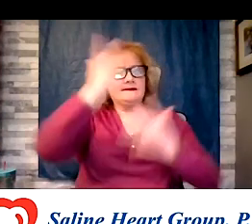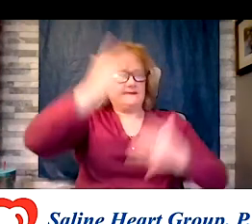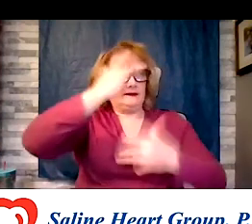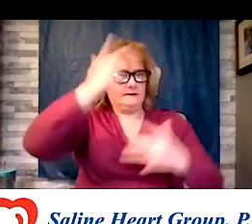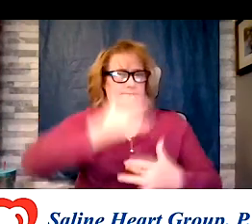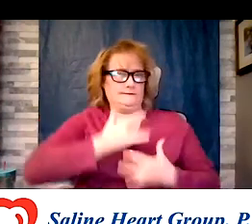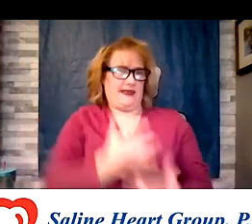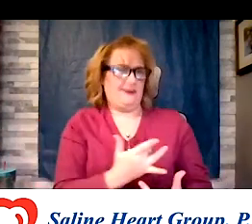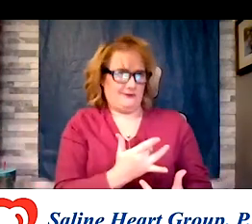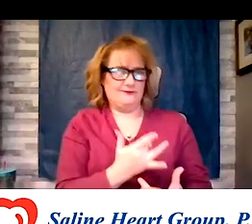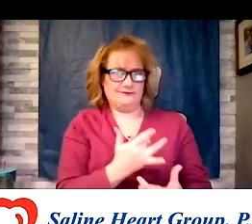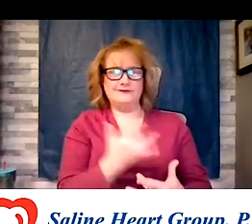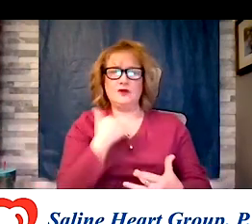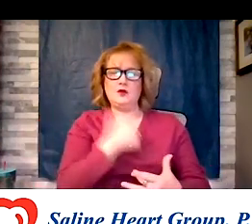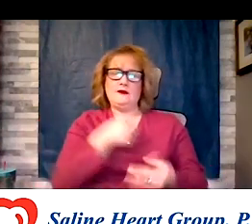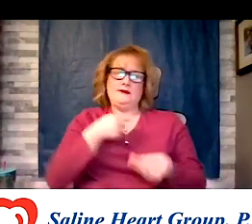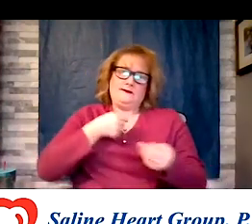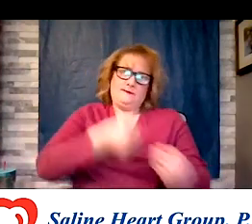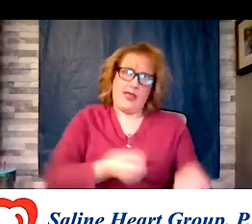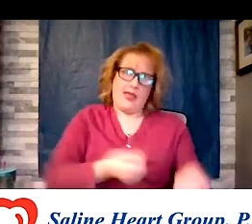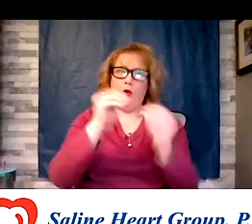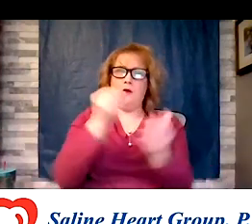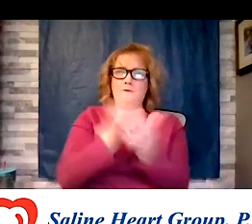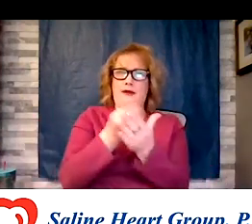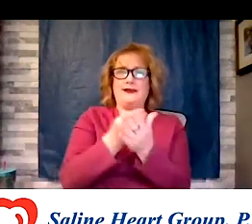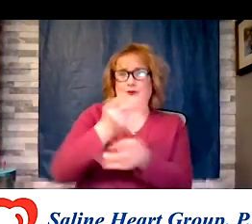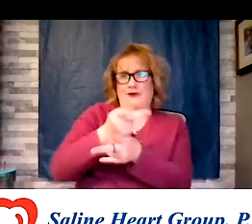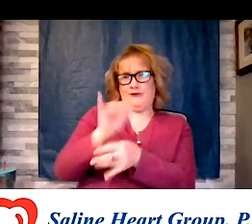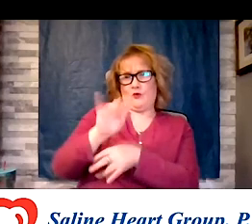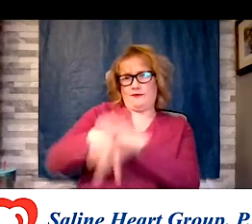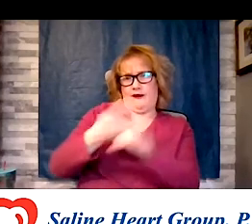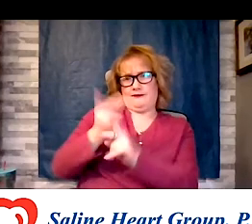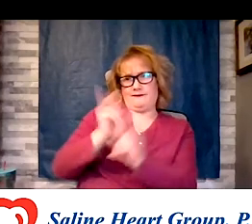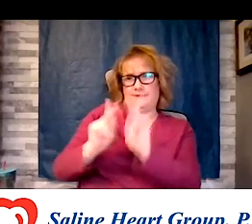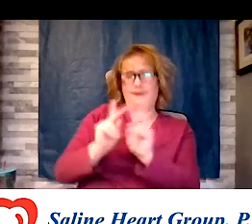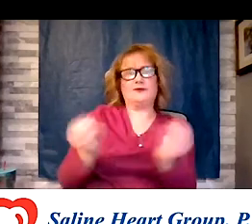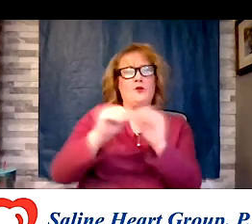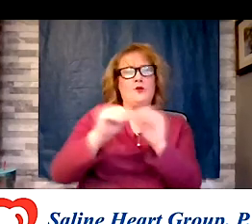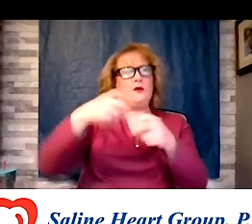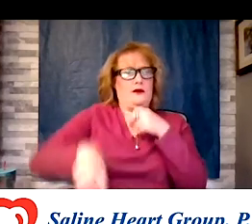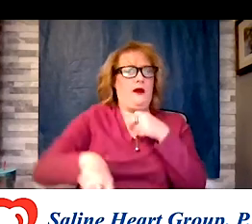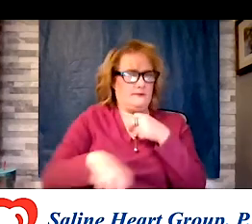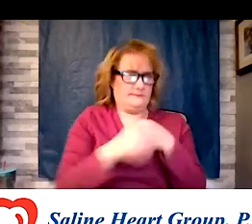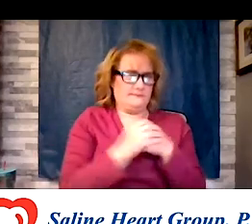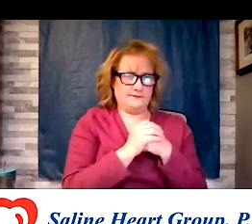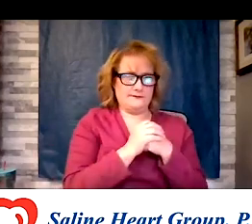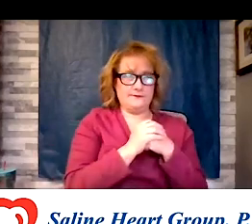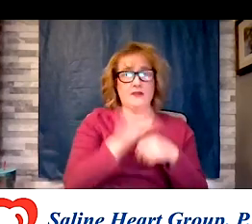take care of those folks. It's just more difficult. 43% of Medicare dollars are spent on